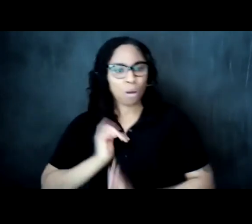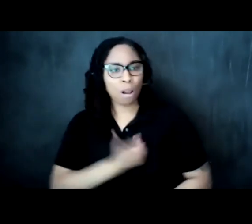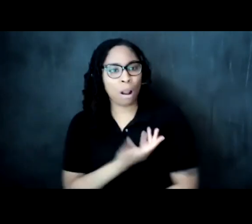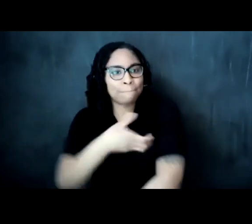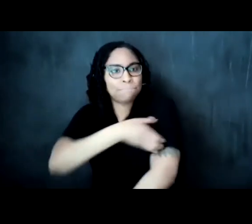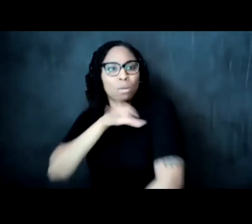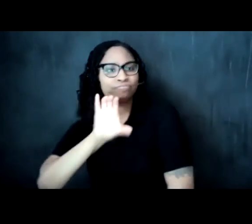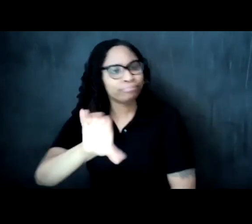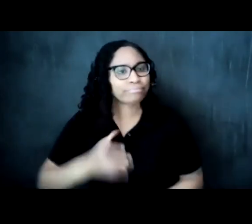and if we open ourselves